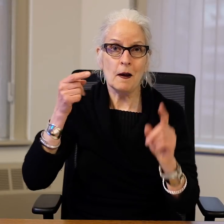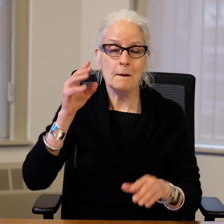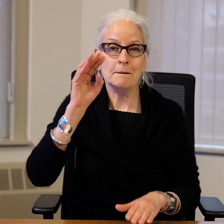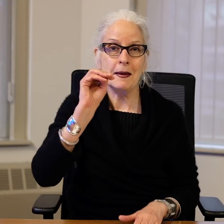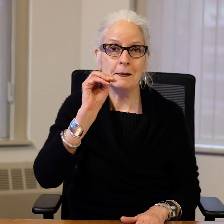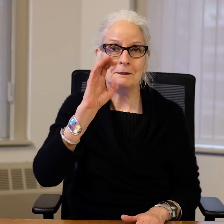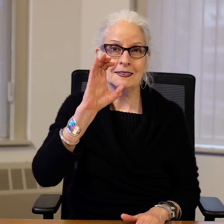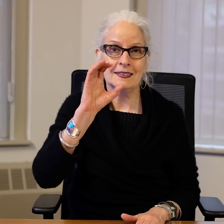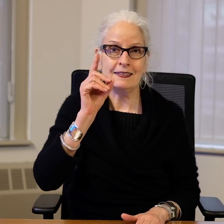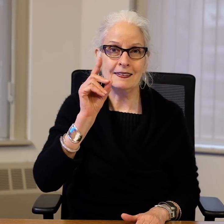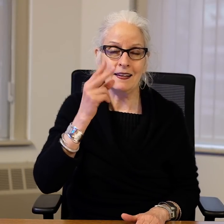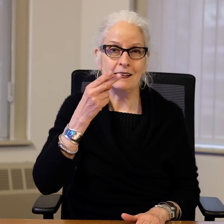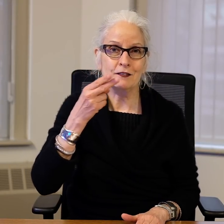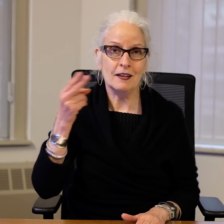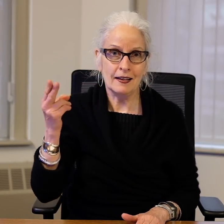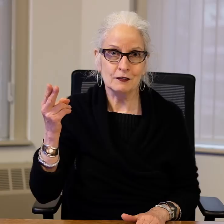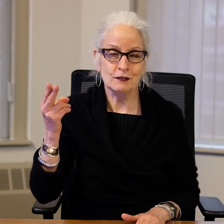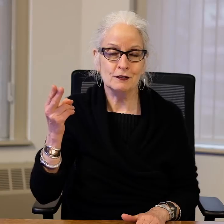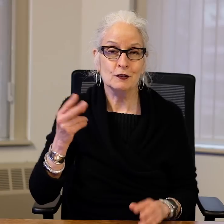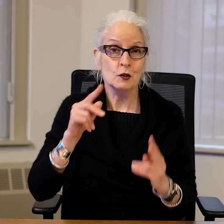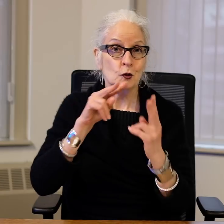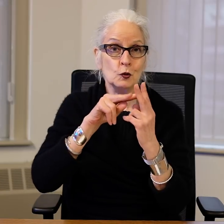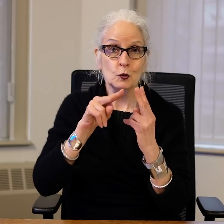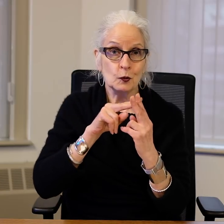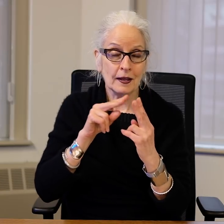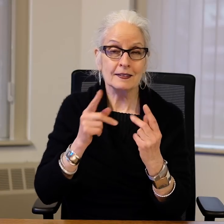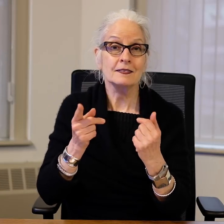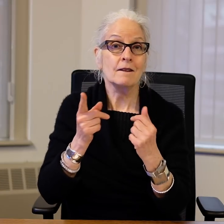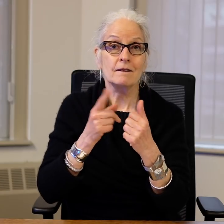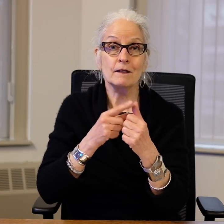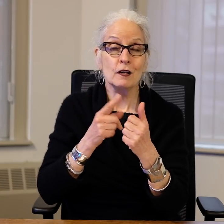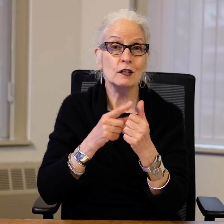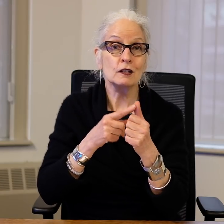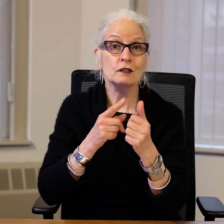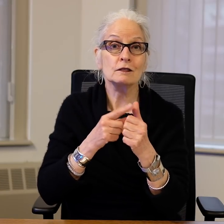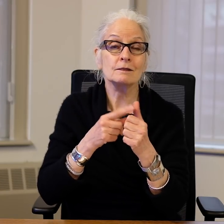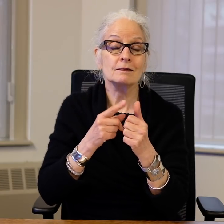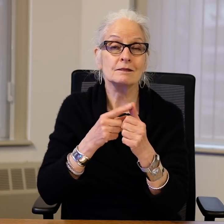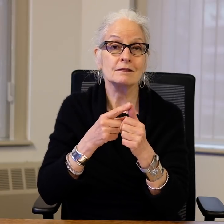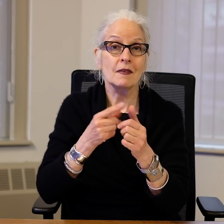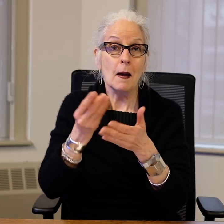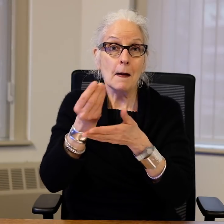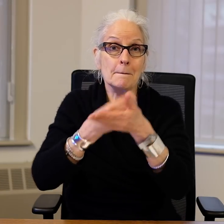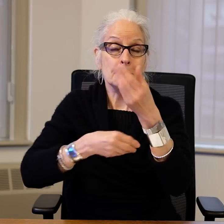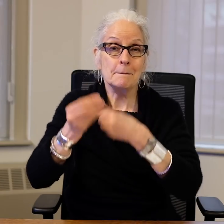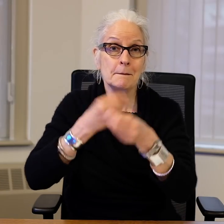Hello, I have news from MCDHH, two things.